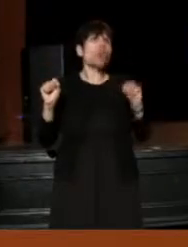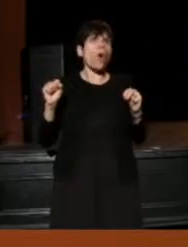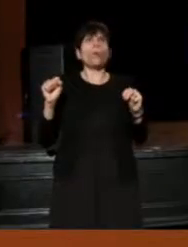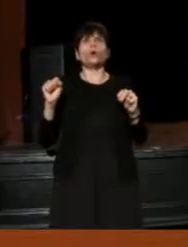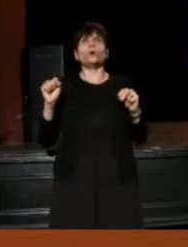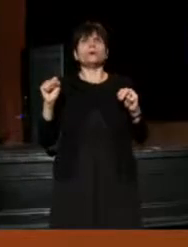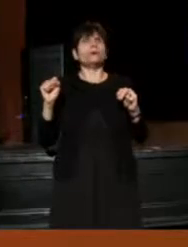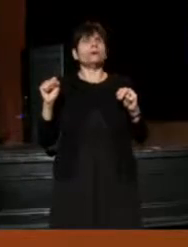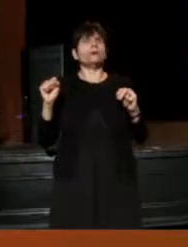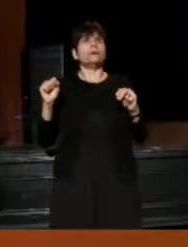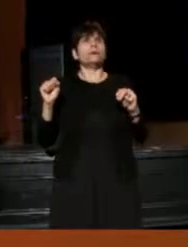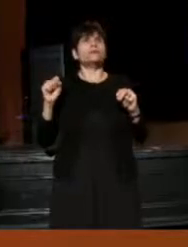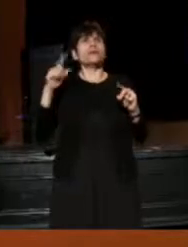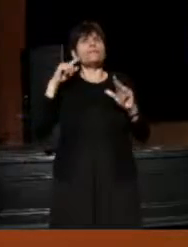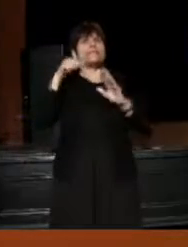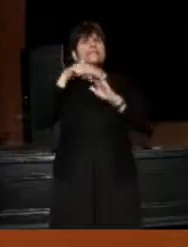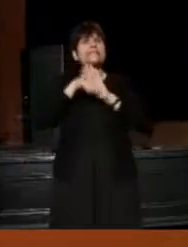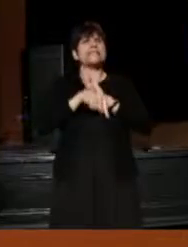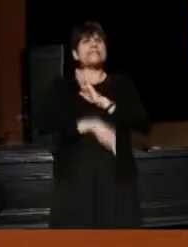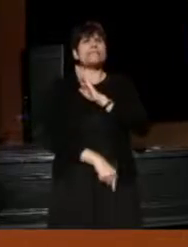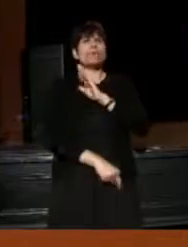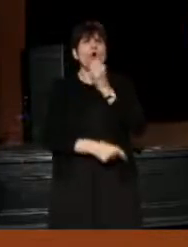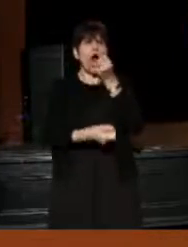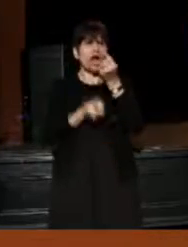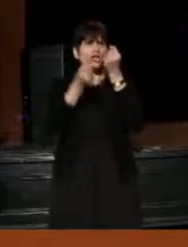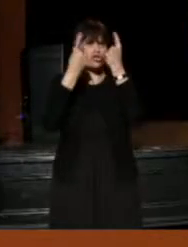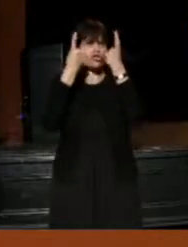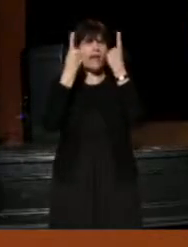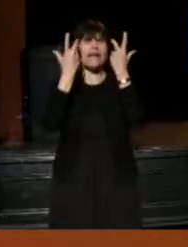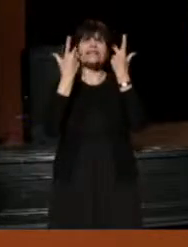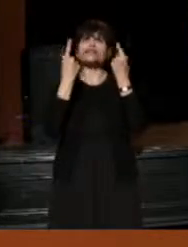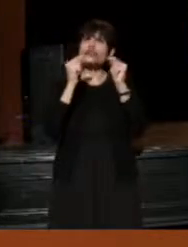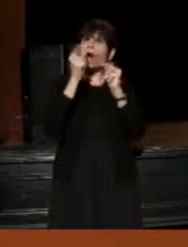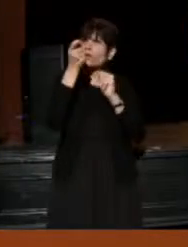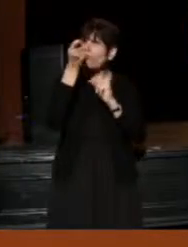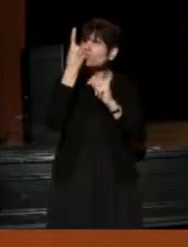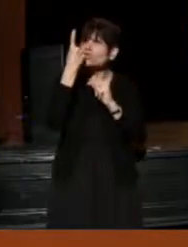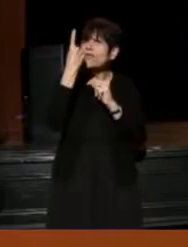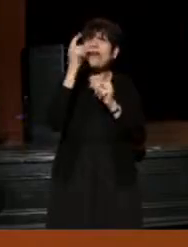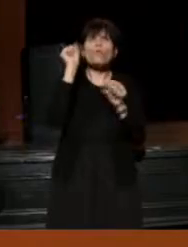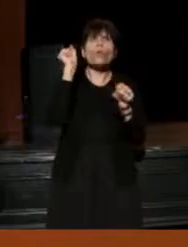this some deeper understanding perhaps of trying to understand the work